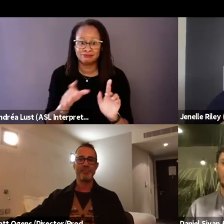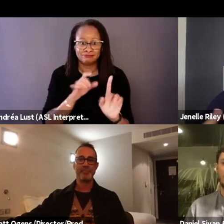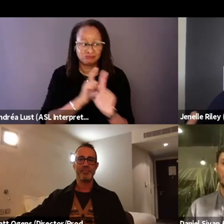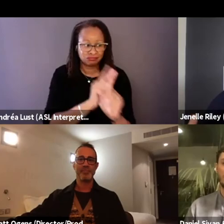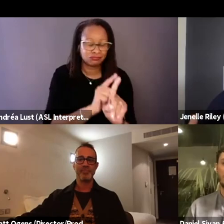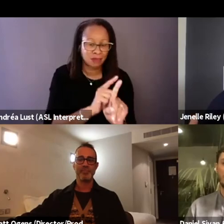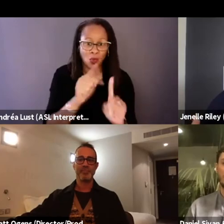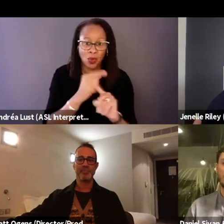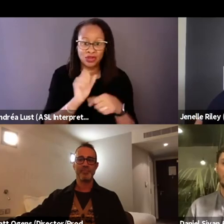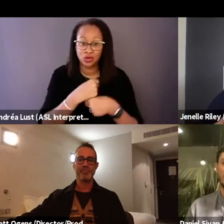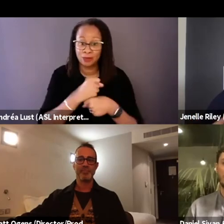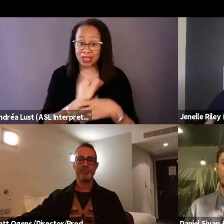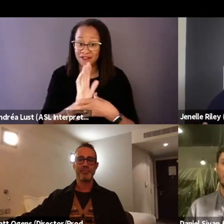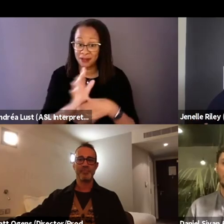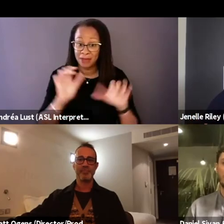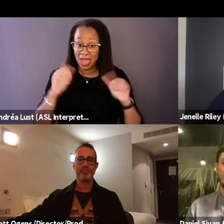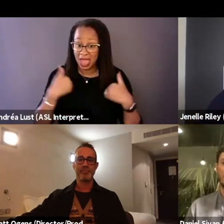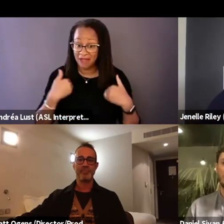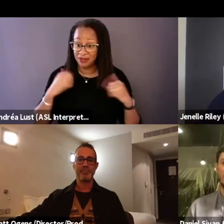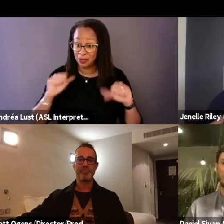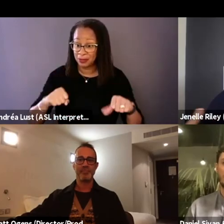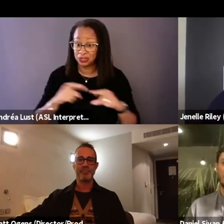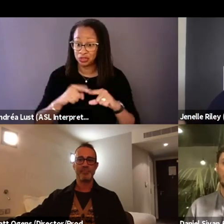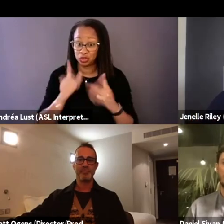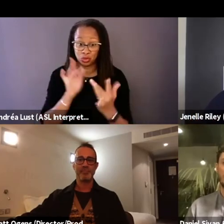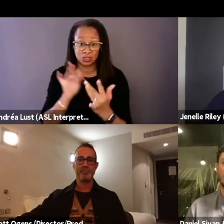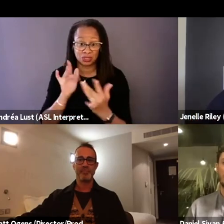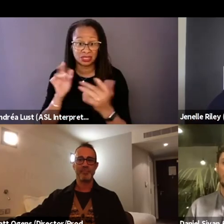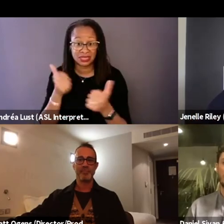have you been able to keep in touch with any of them? Have they seen the film?